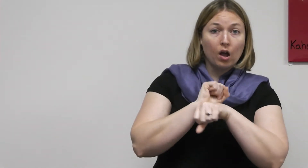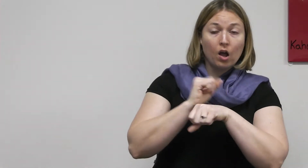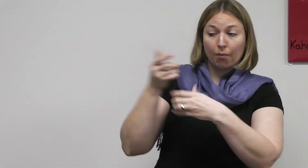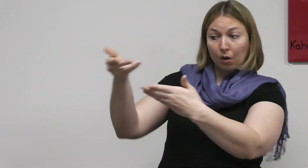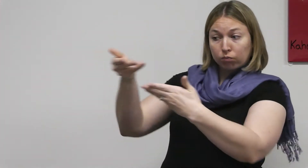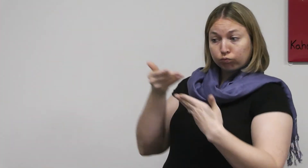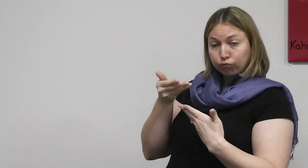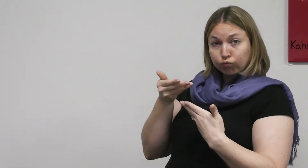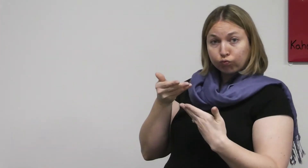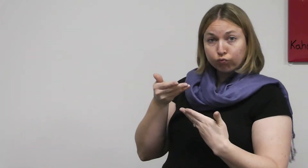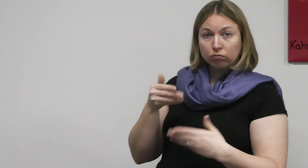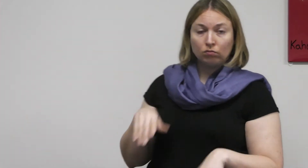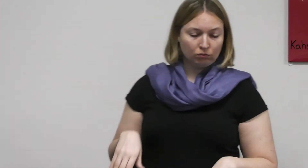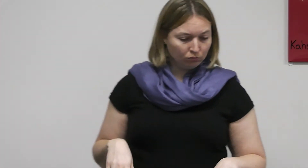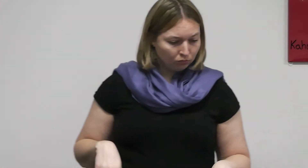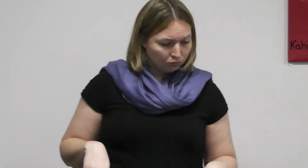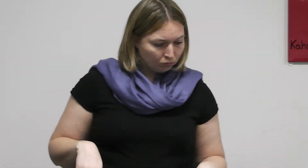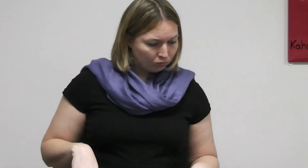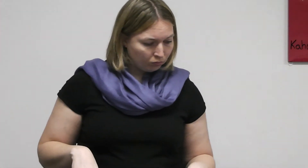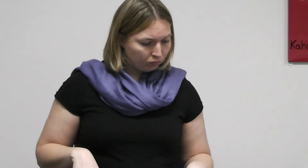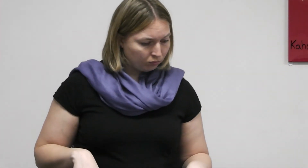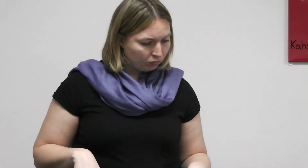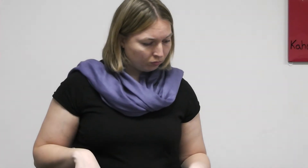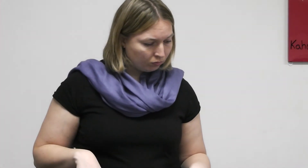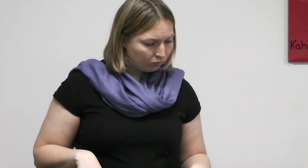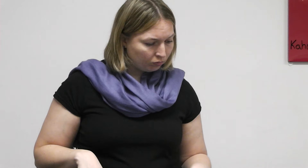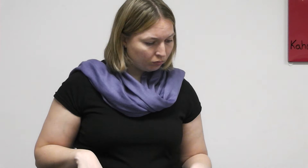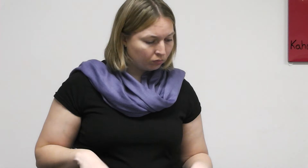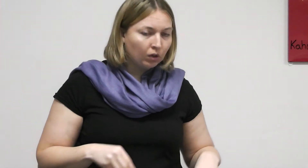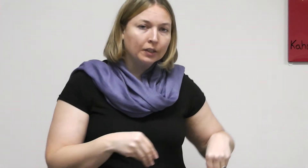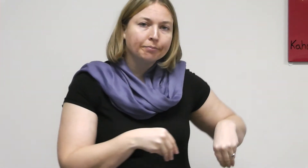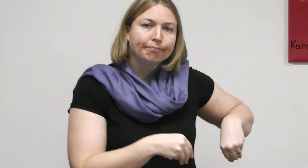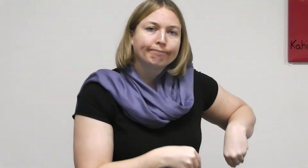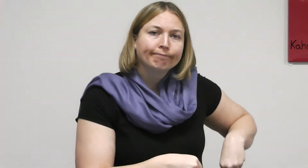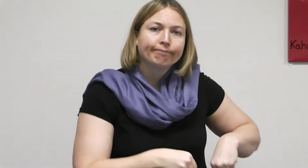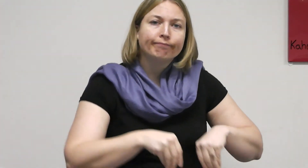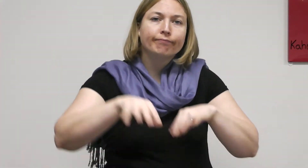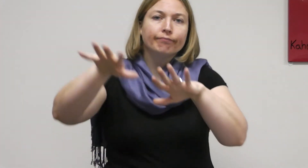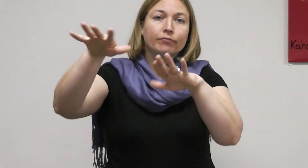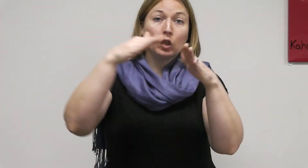MOVE-AWAY